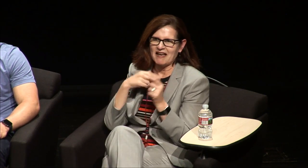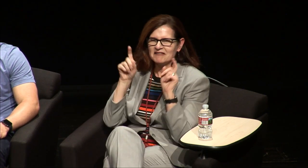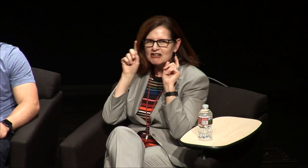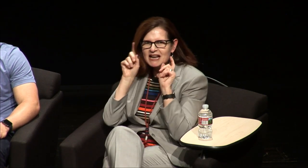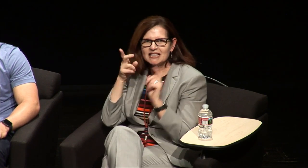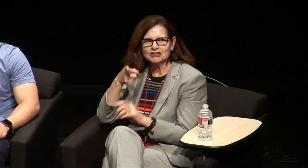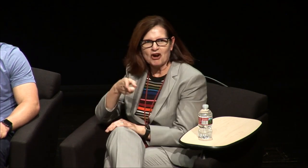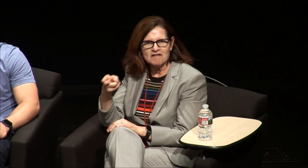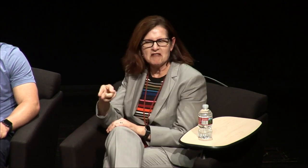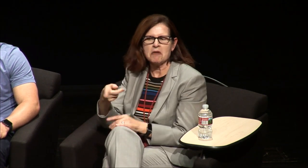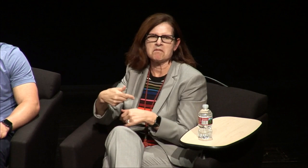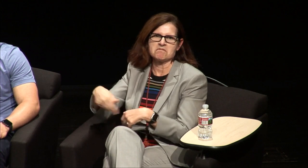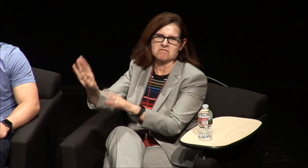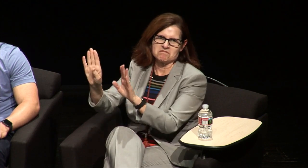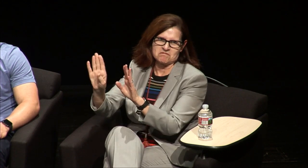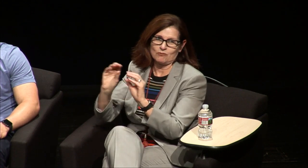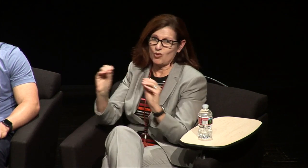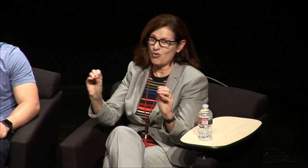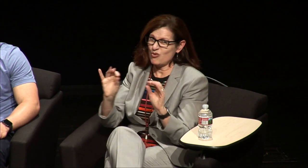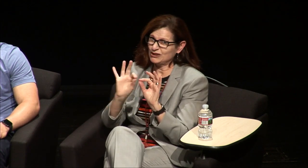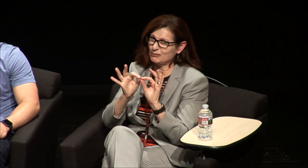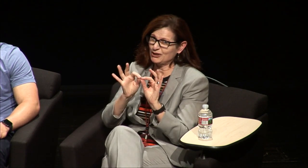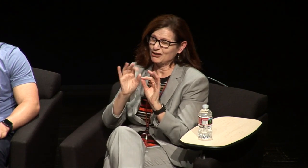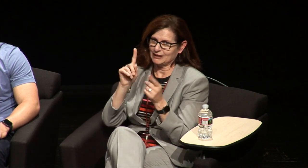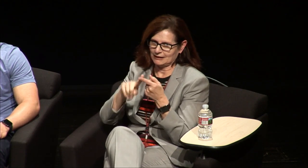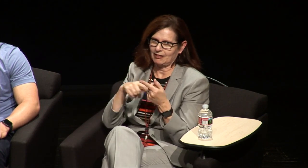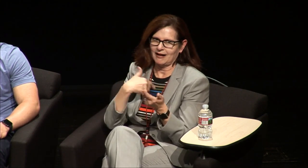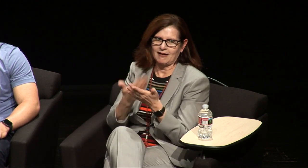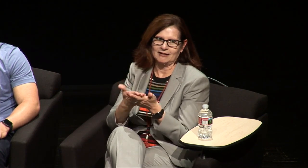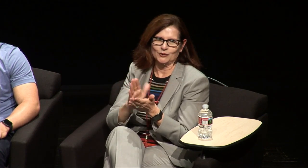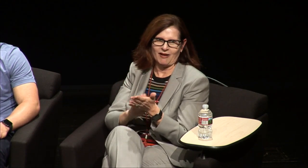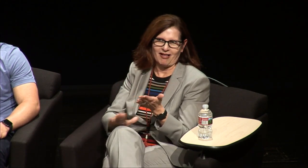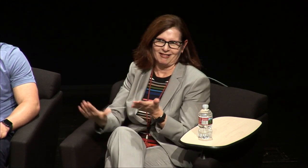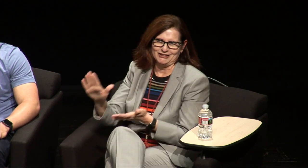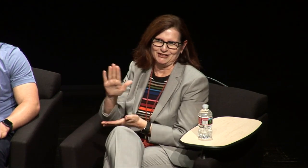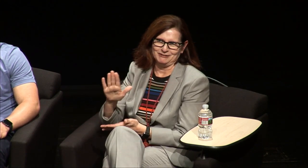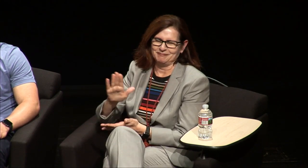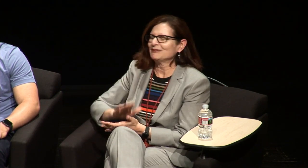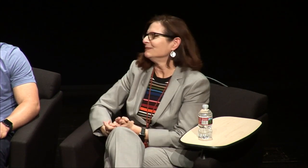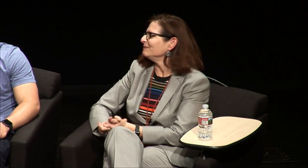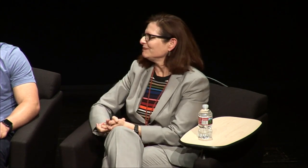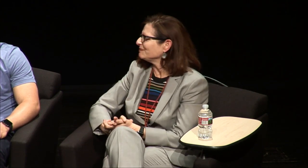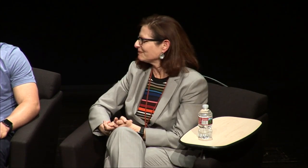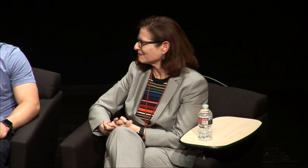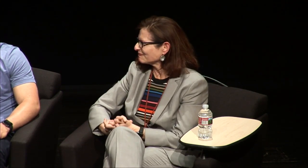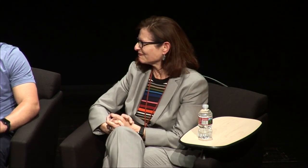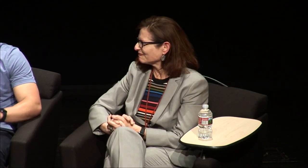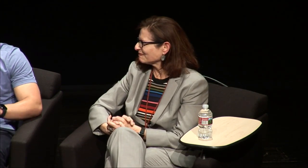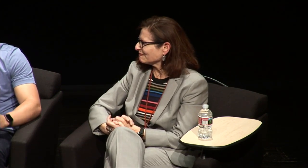we called it going to a public school. I was hard of hearing with hearing aid so they sent me at the public school I had no interpreter until I became a college